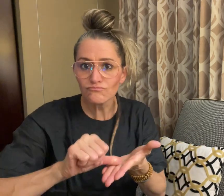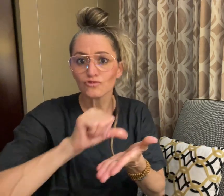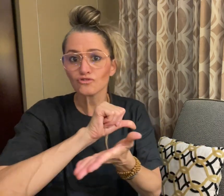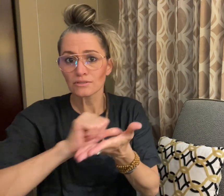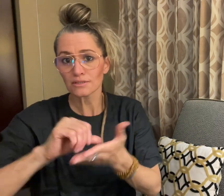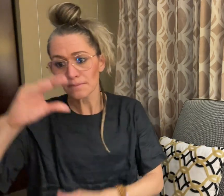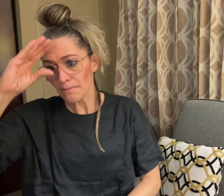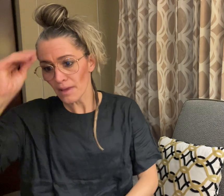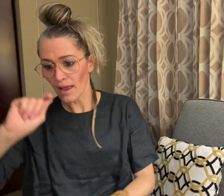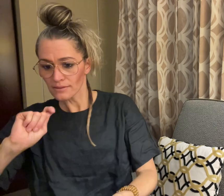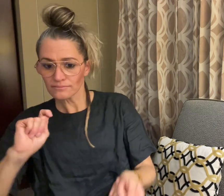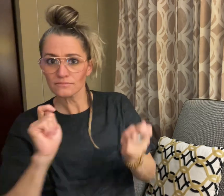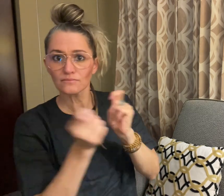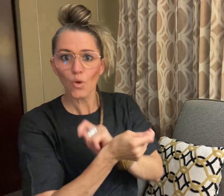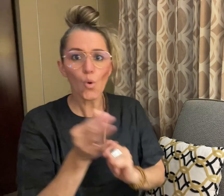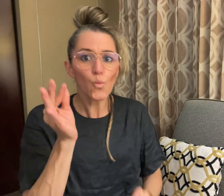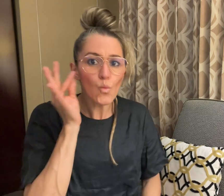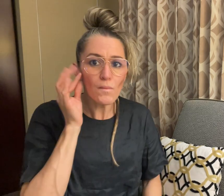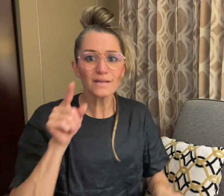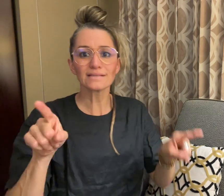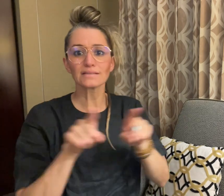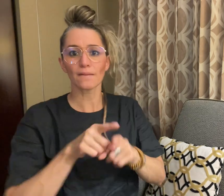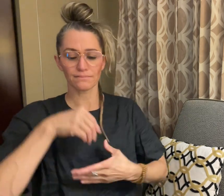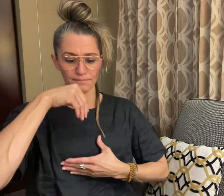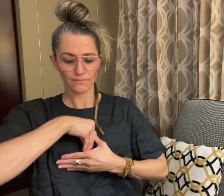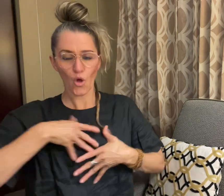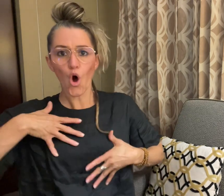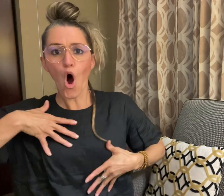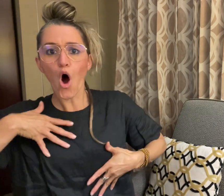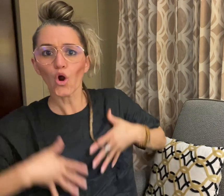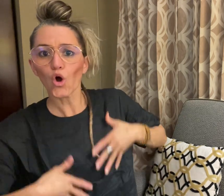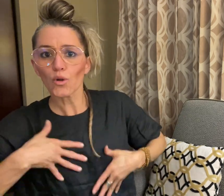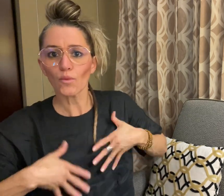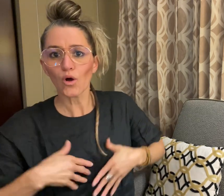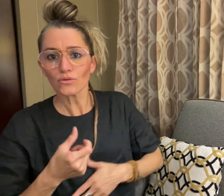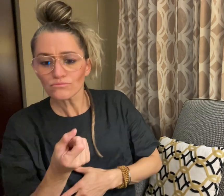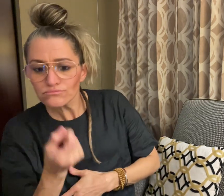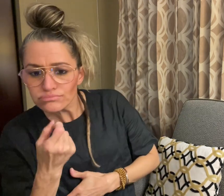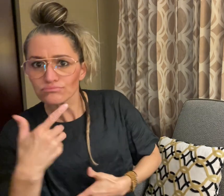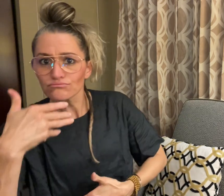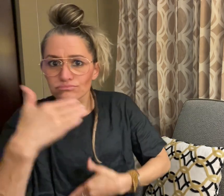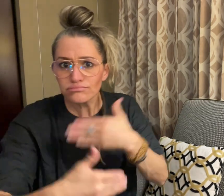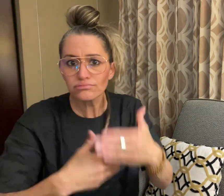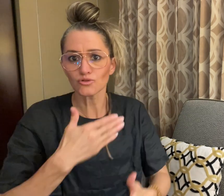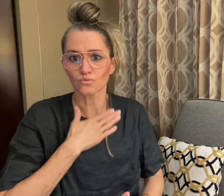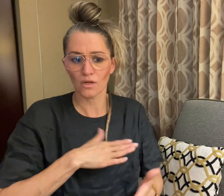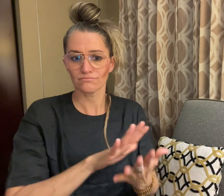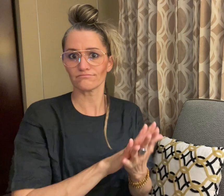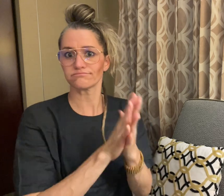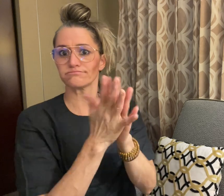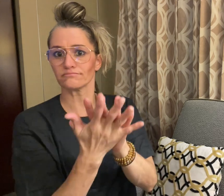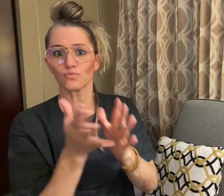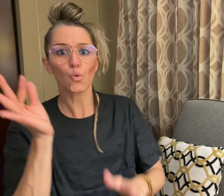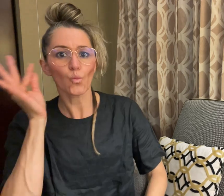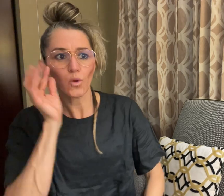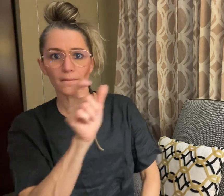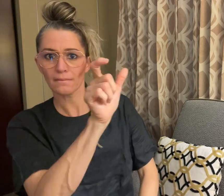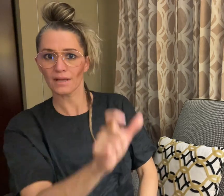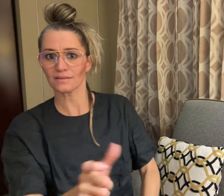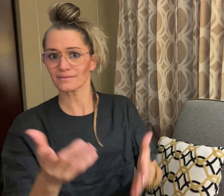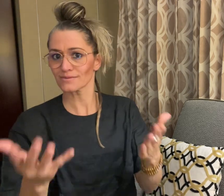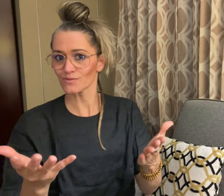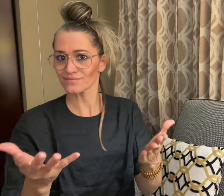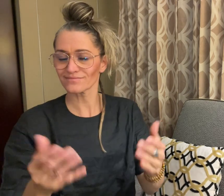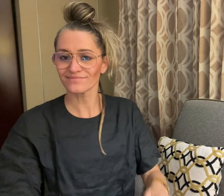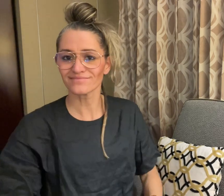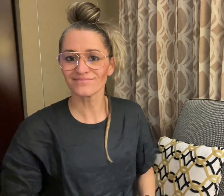surgeries and hormone treatments to become who she is now.